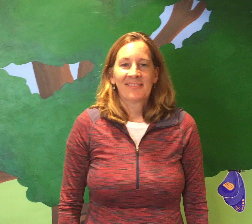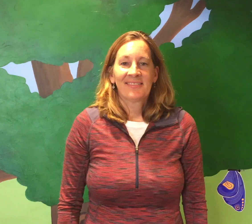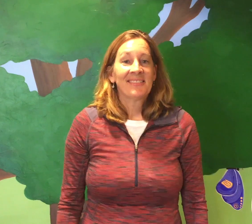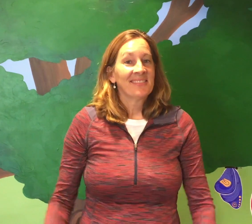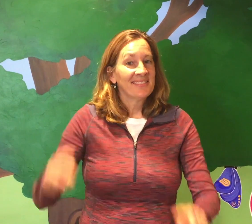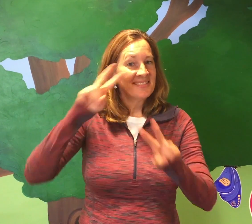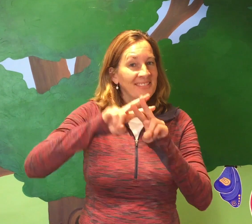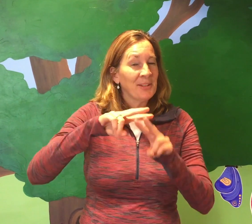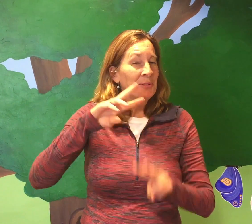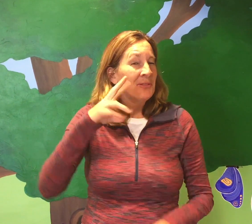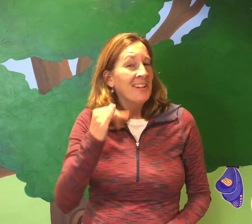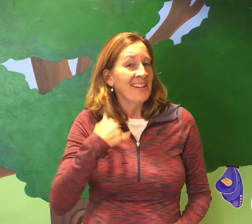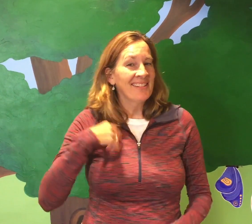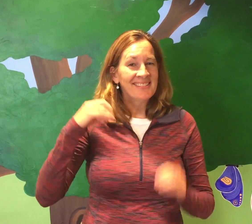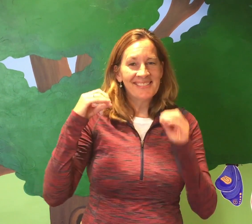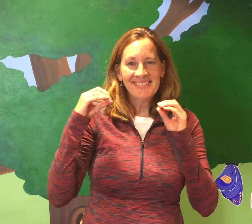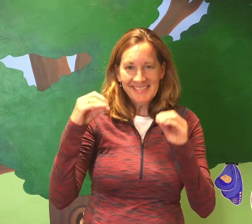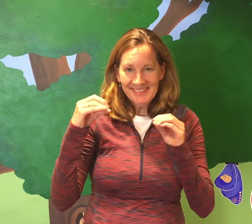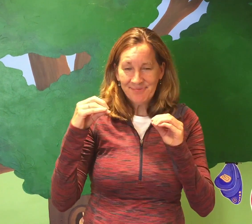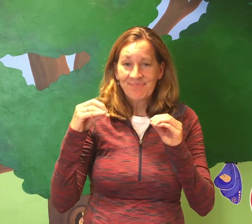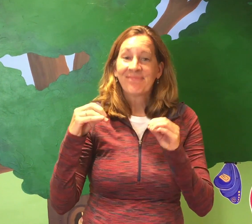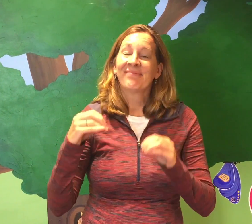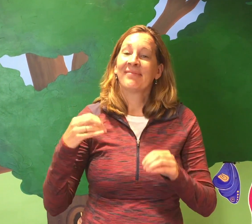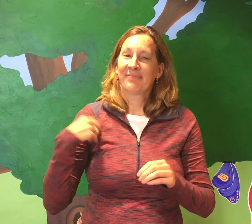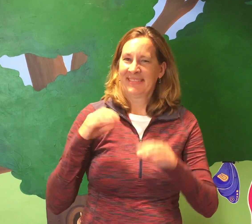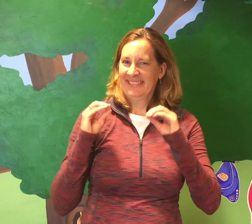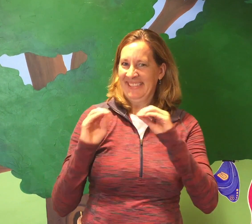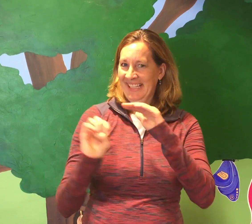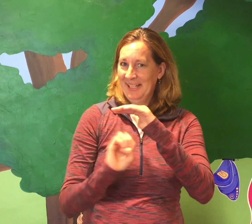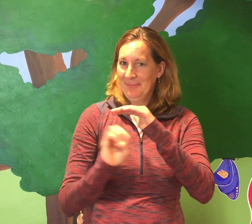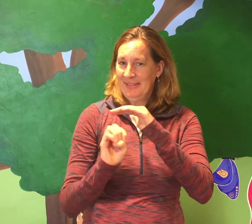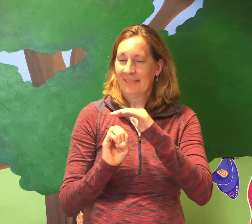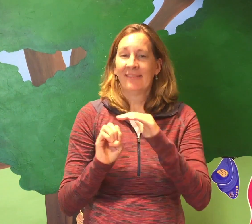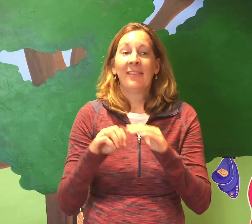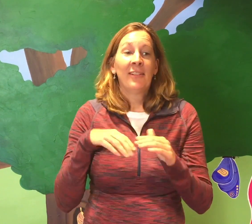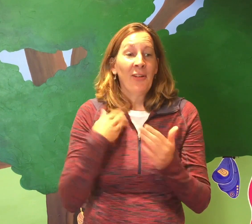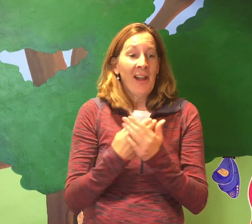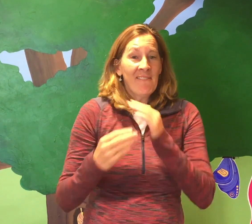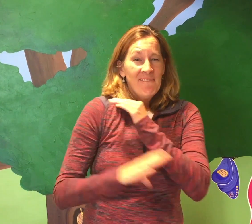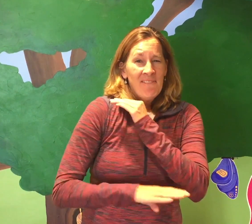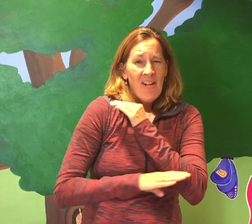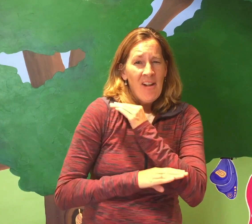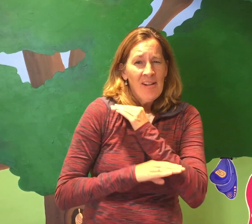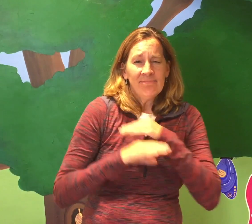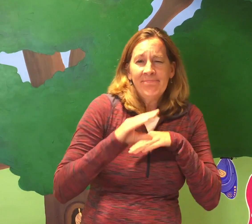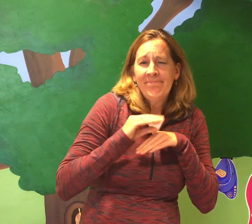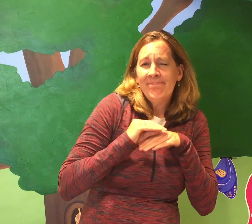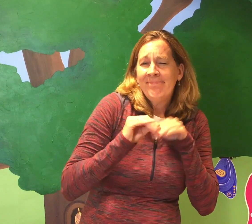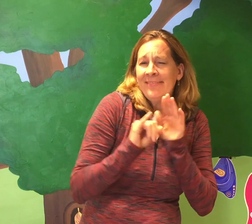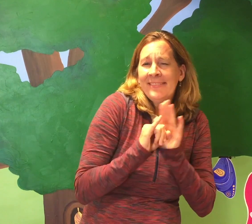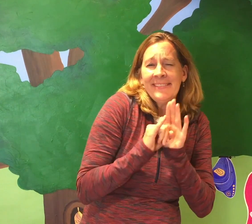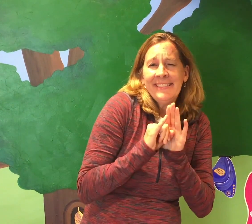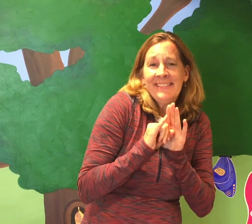#WhyITeach, I teach at the elementary level and when I arrive in the fall, students are often meek and insecure with their identity